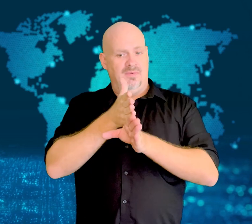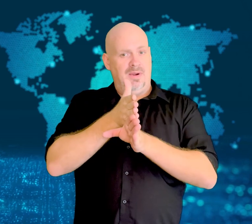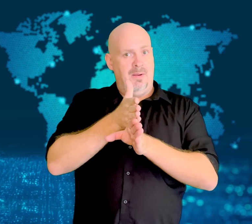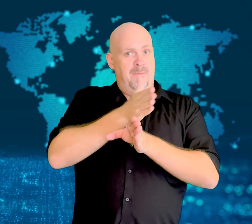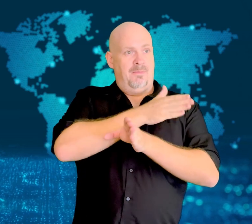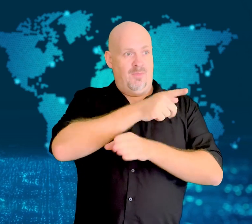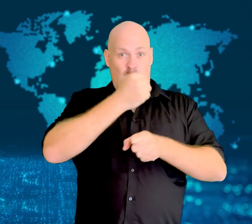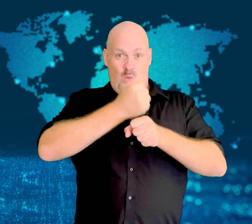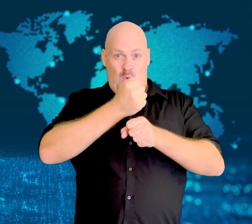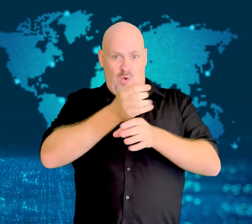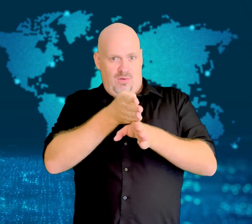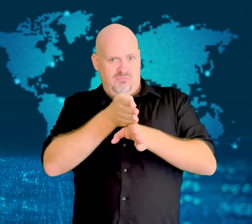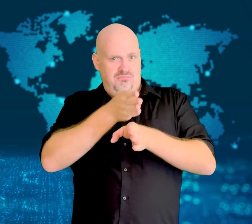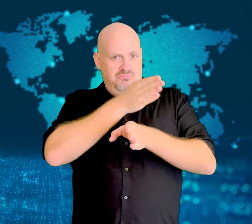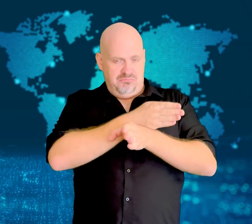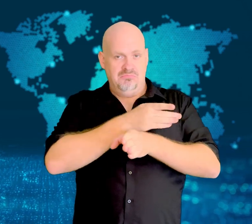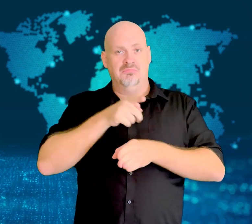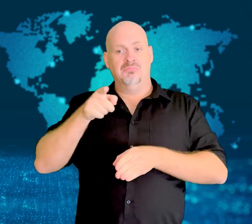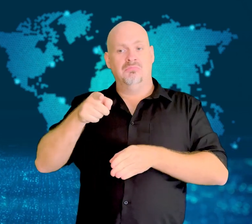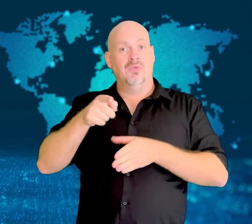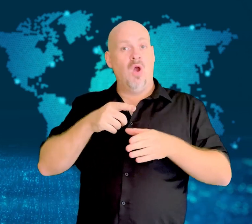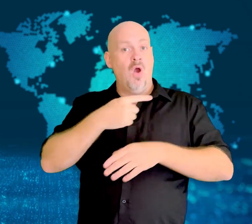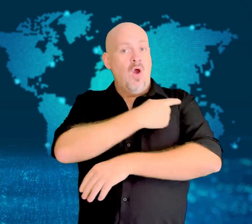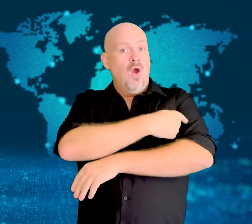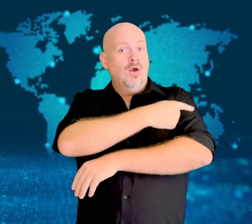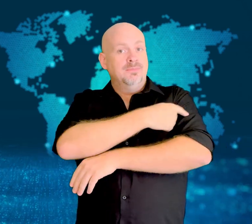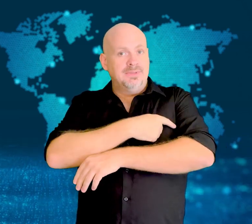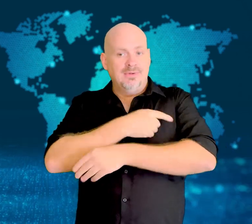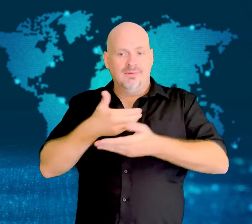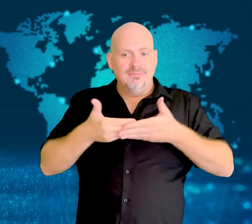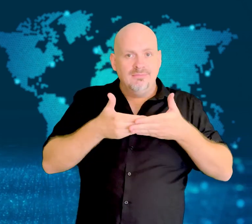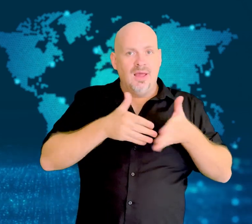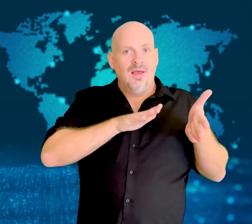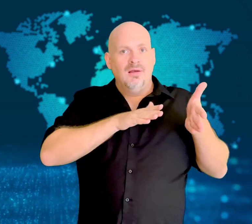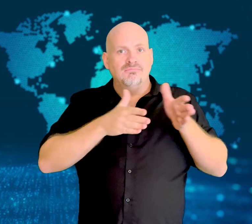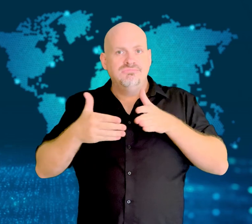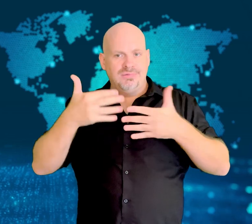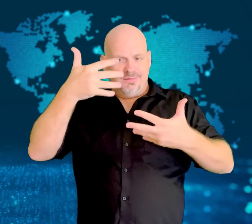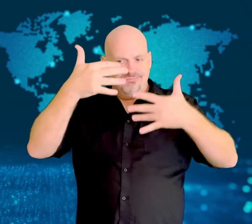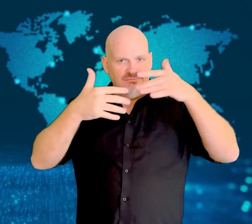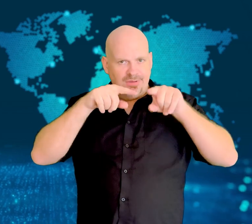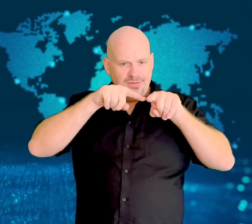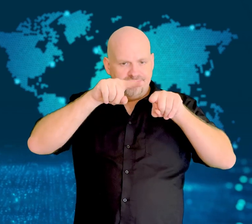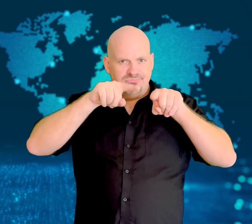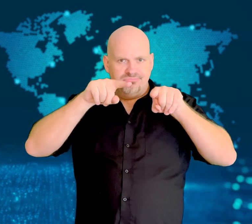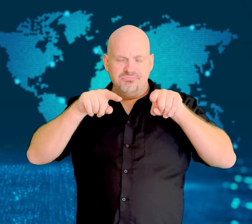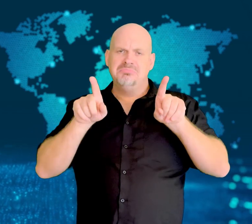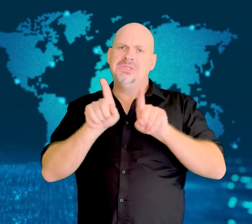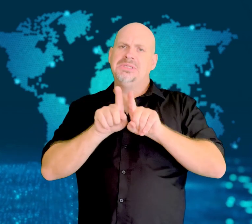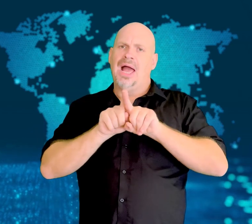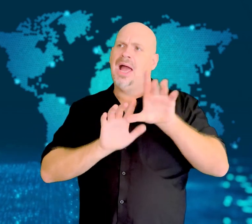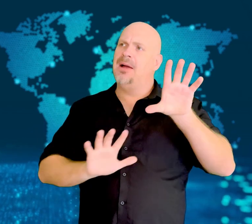the hospital's neonatal unit were statistically the same as